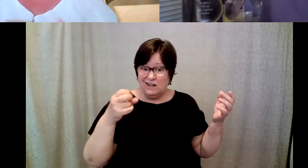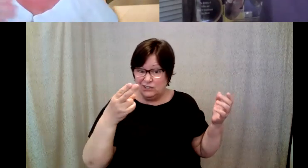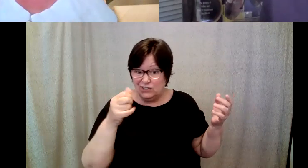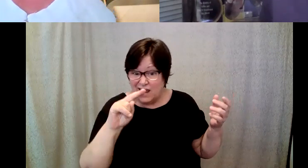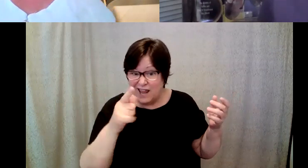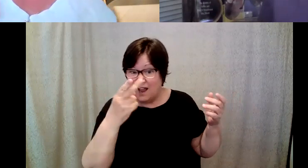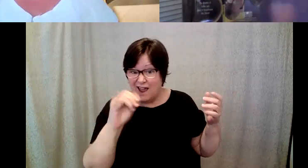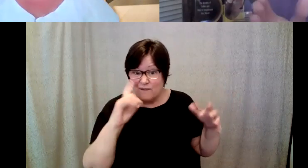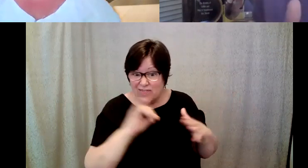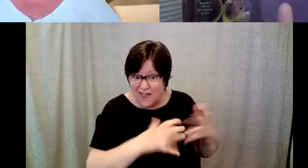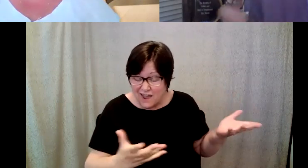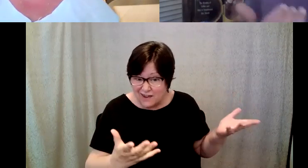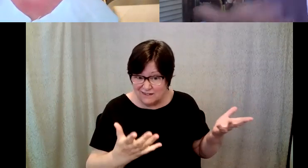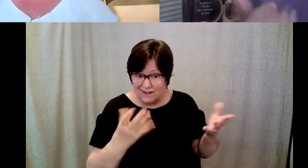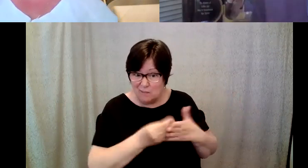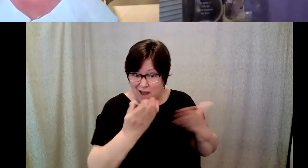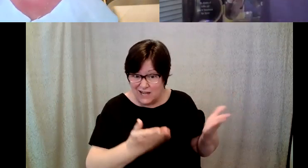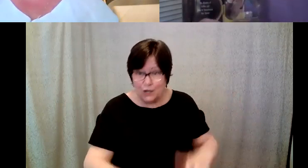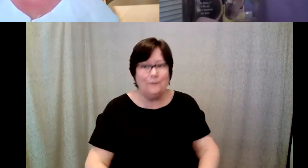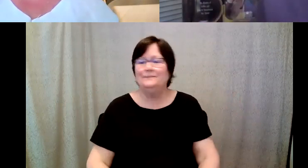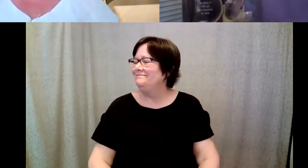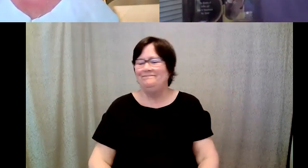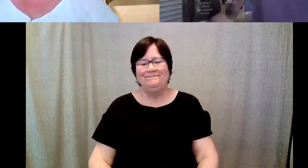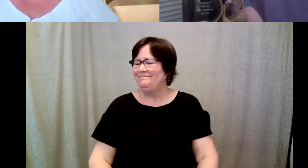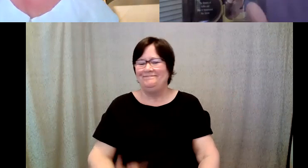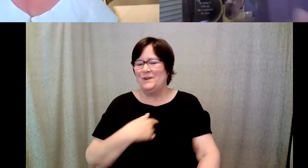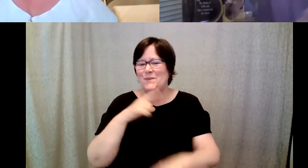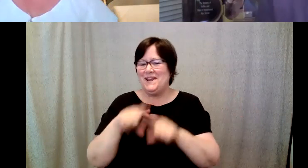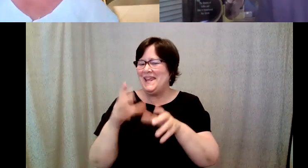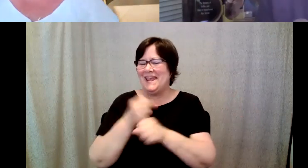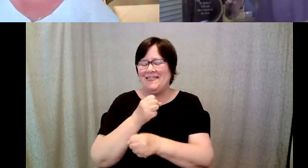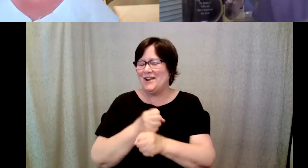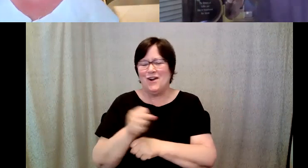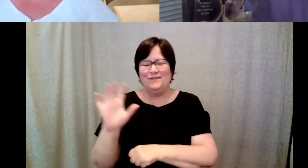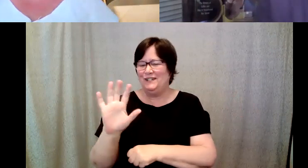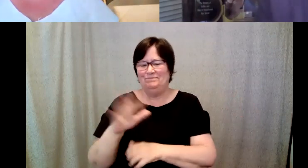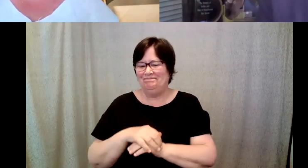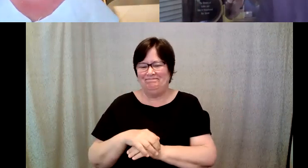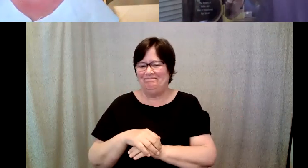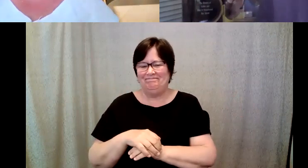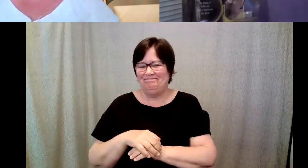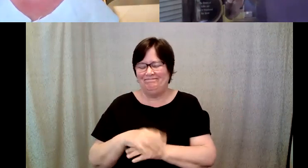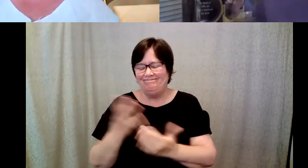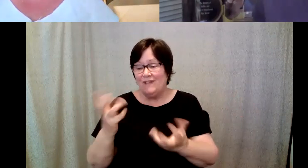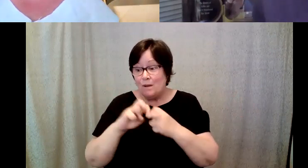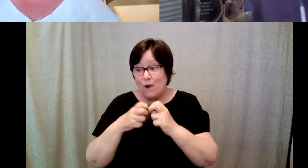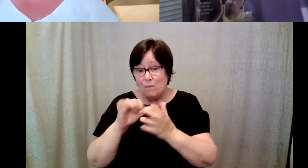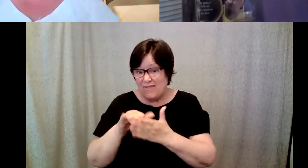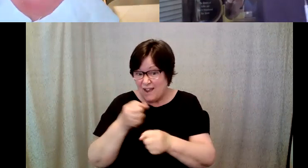D. Major Cohen: In fact we can't get that coffee it's. D. Major Cohen: Not that coffee, the problem, the problem with that coffee and many coffees